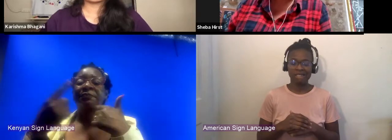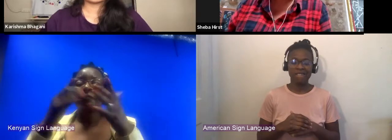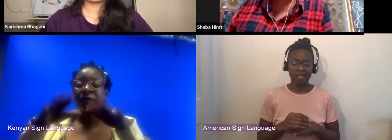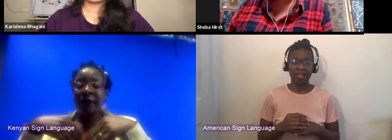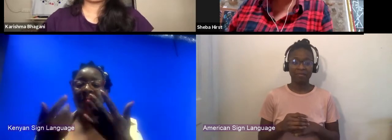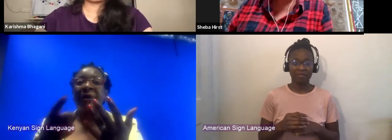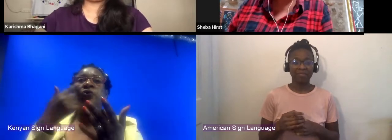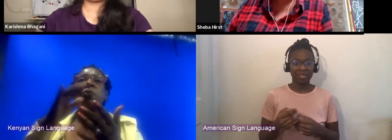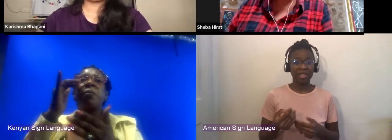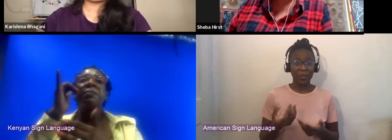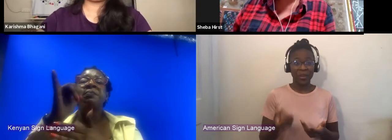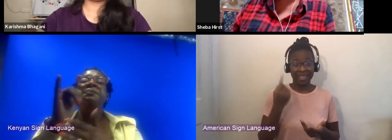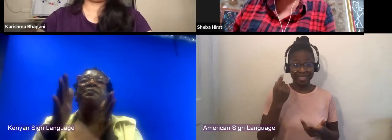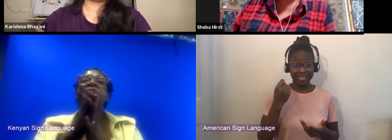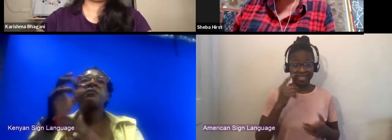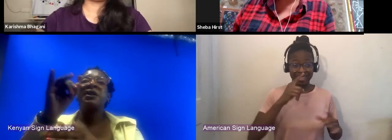in producing these kinds of works.